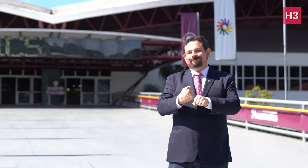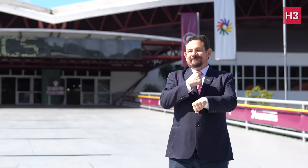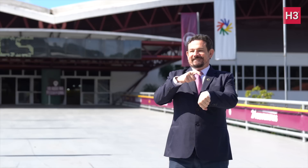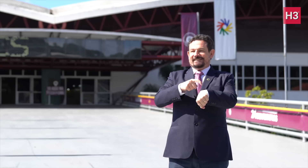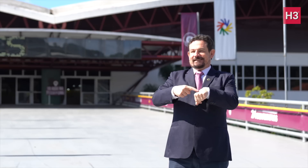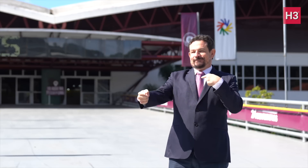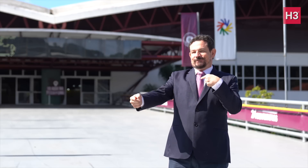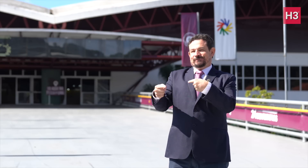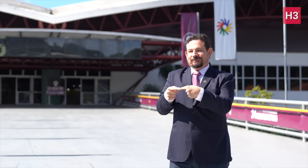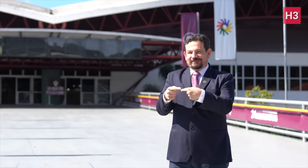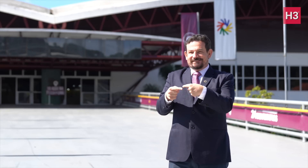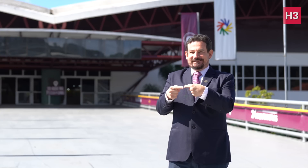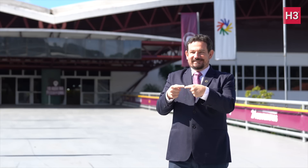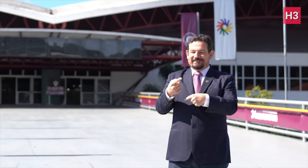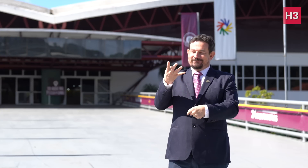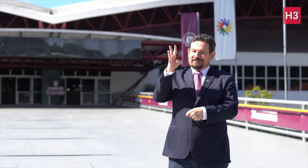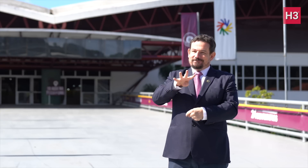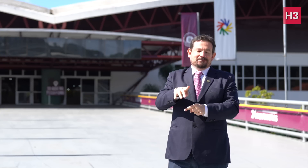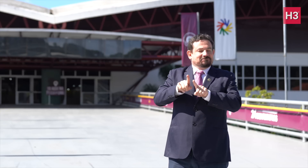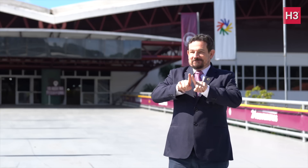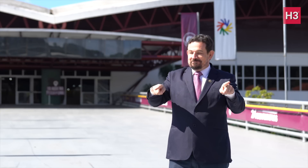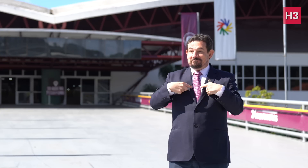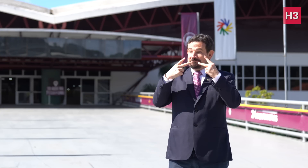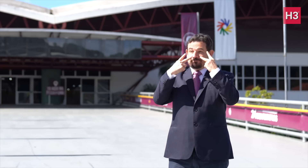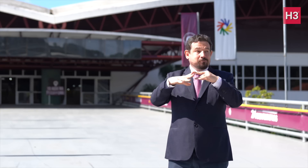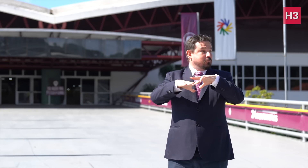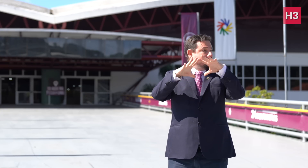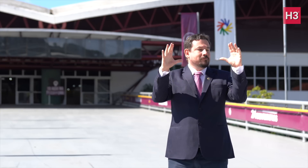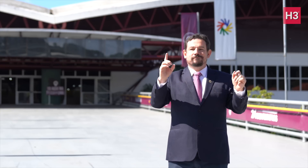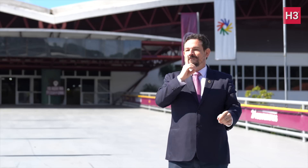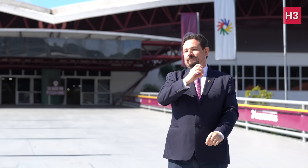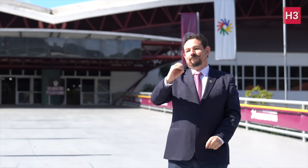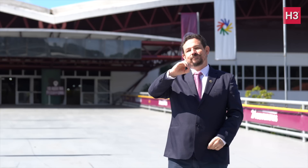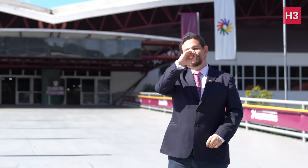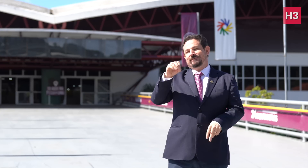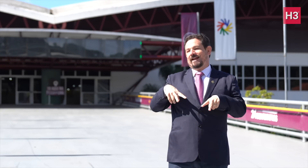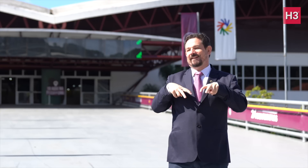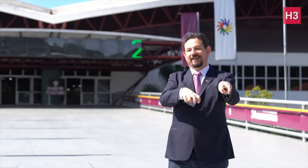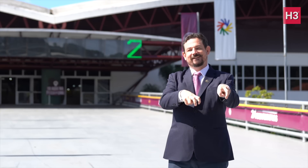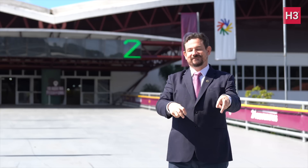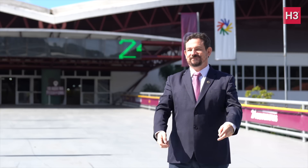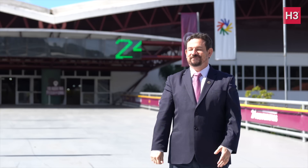just four months, but overall I see athletes at 100% capacity.